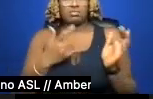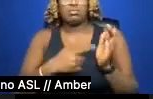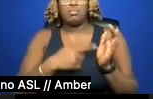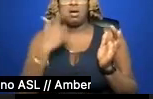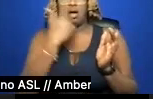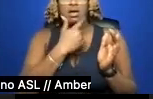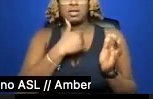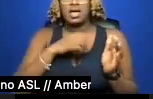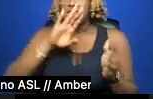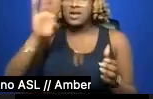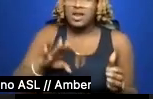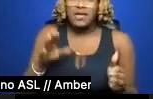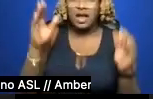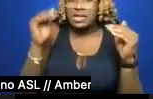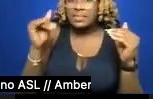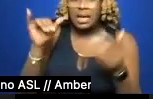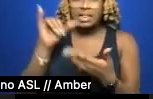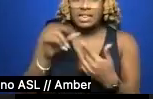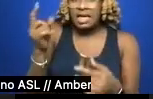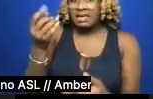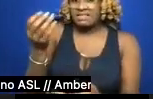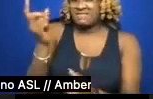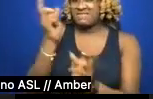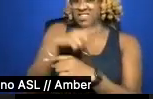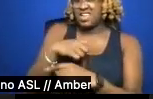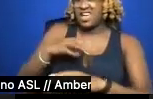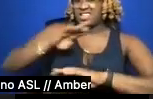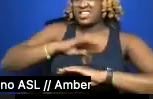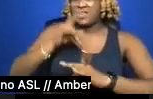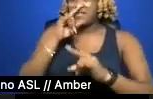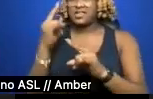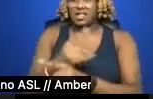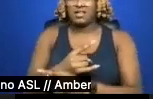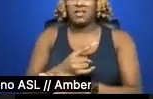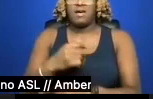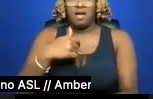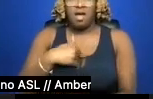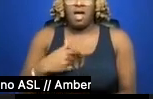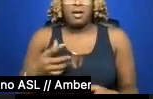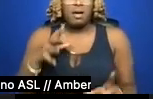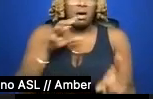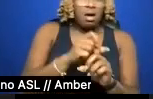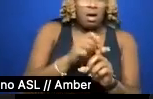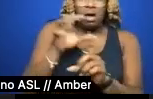I settle for satire. I'm caught by hundreds of POWs posing in drag.